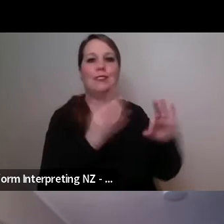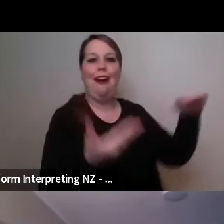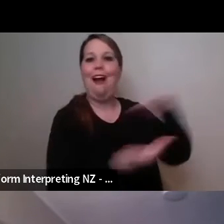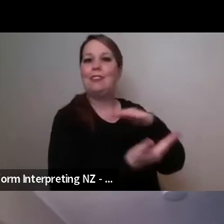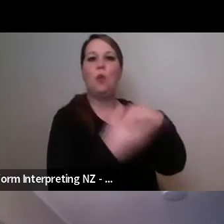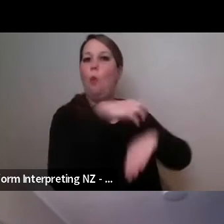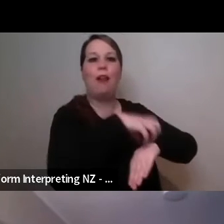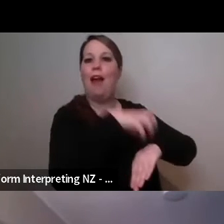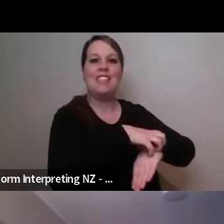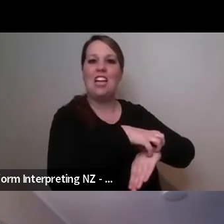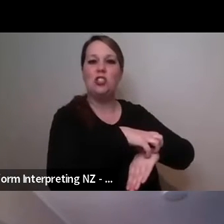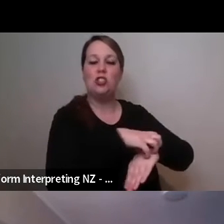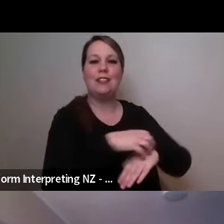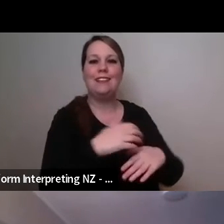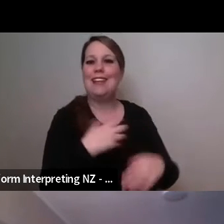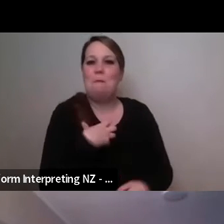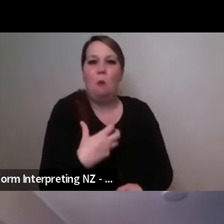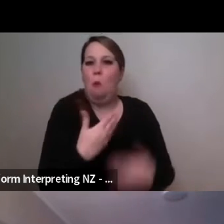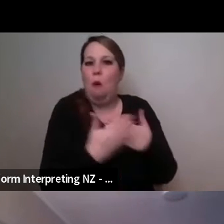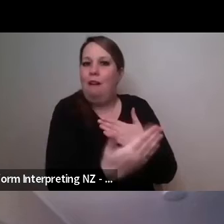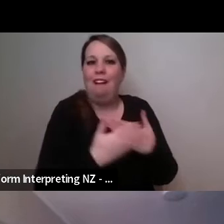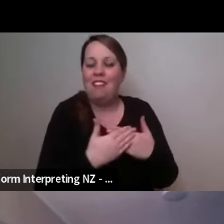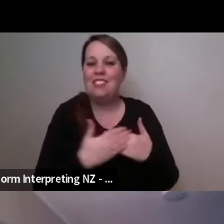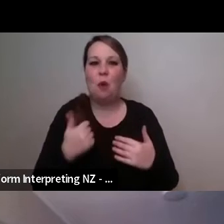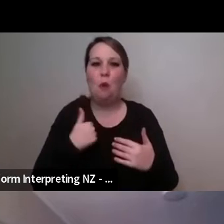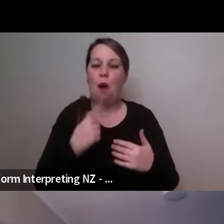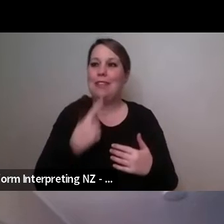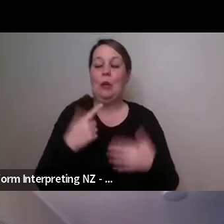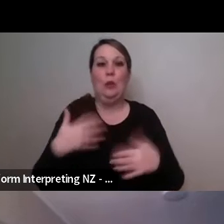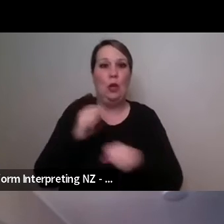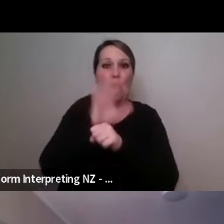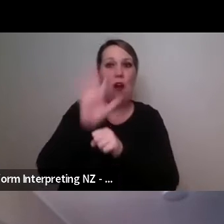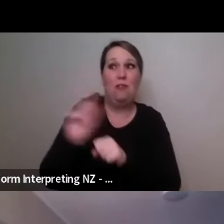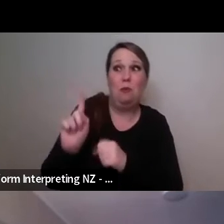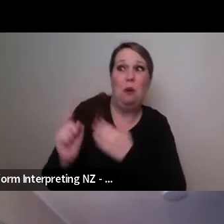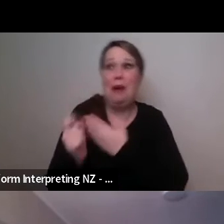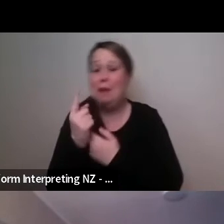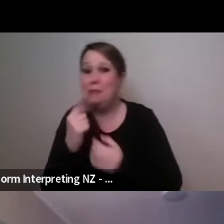happy that um some opportunities did come up and that was, that initially was starting